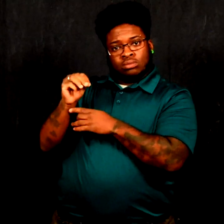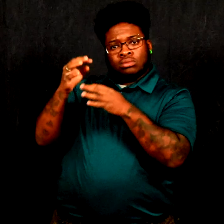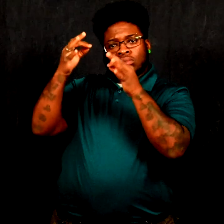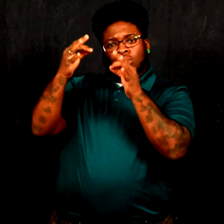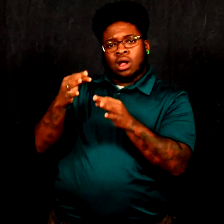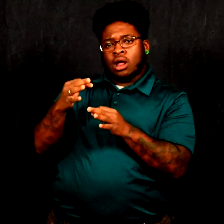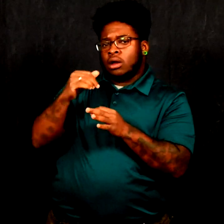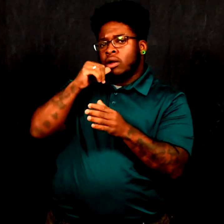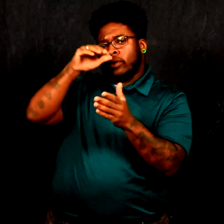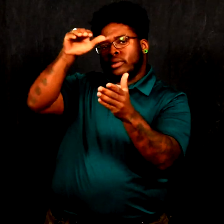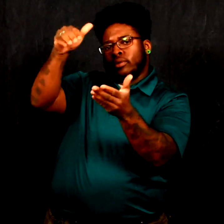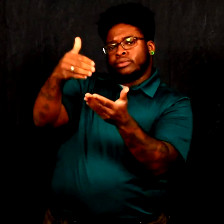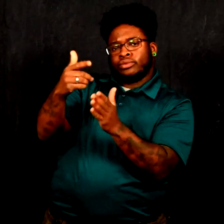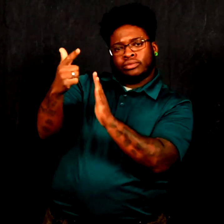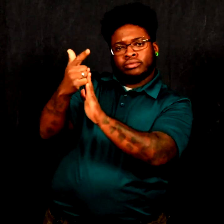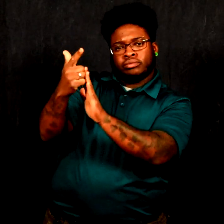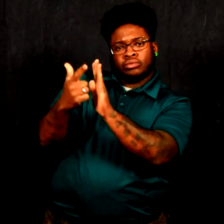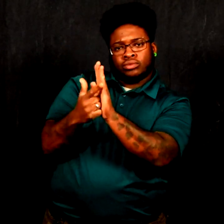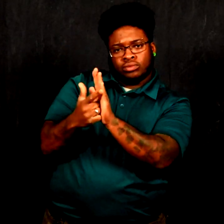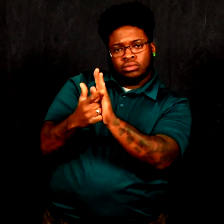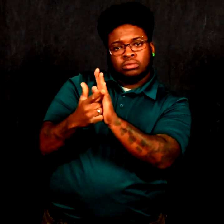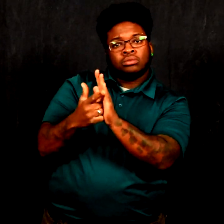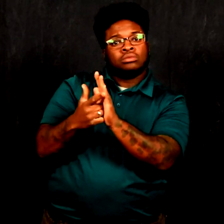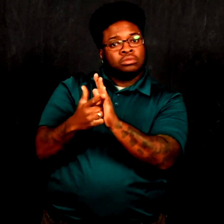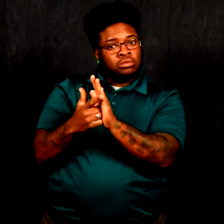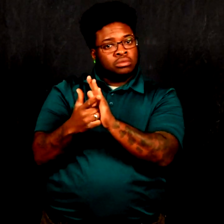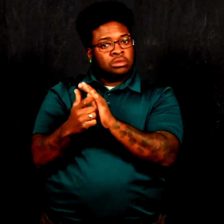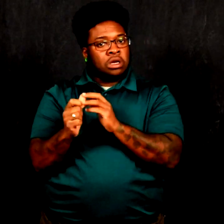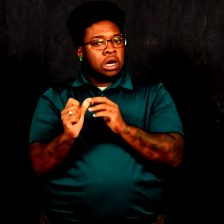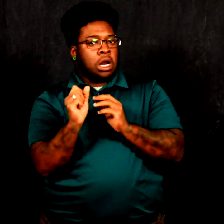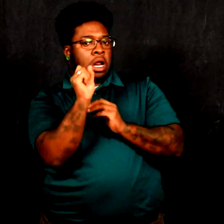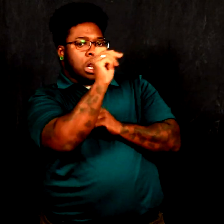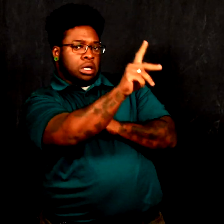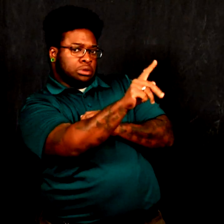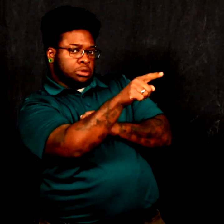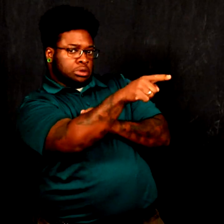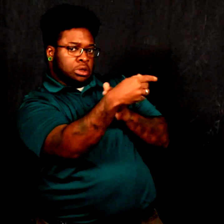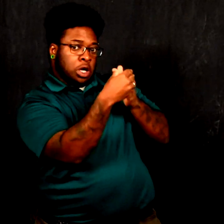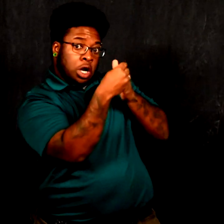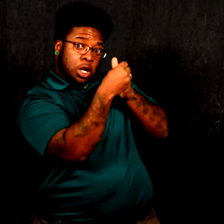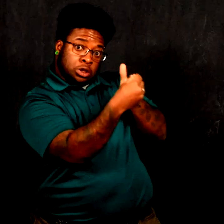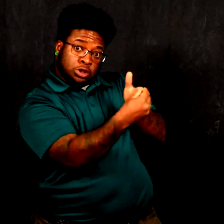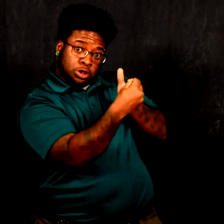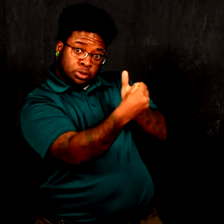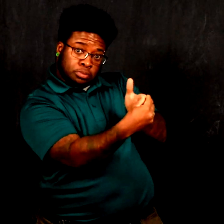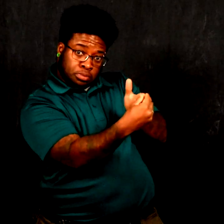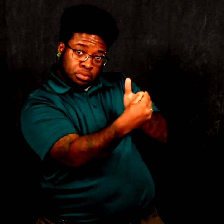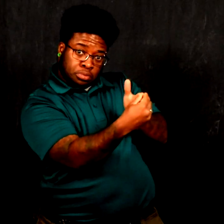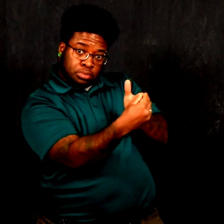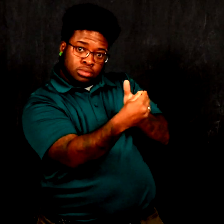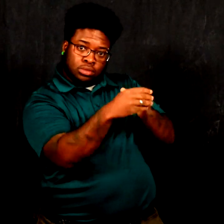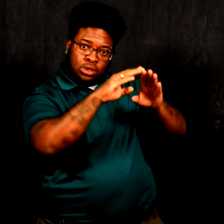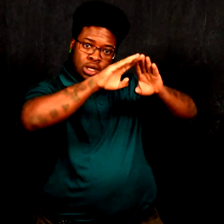decided not to introduce legislation, but has asked the leadership